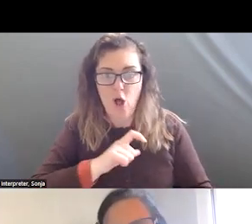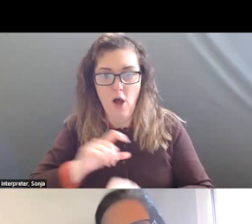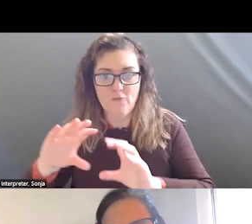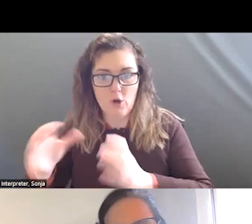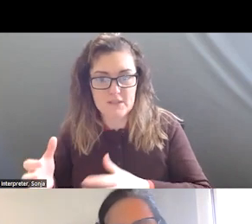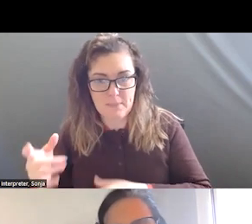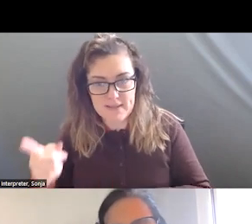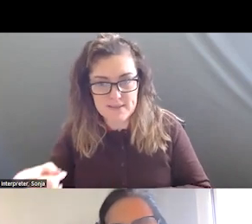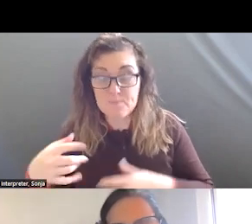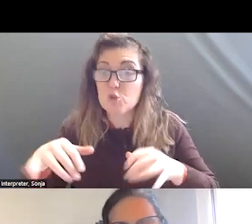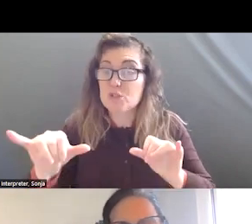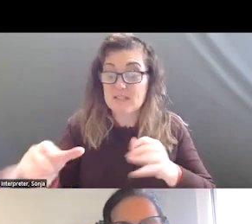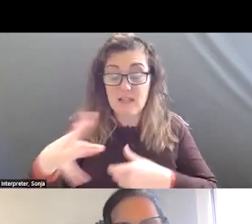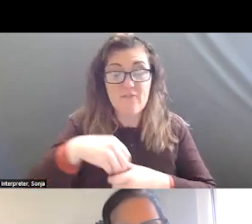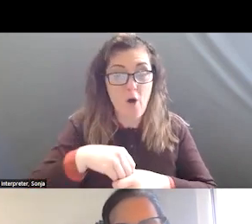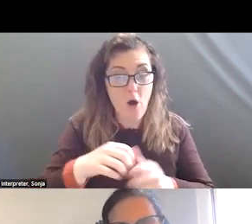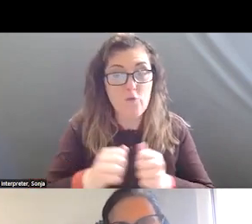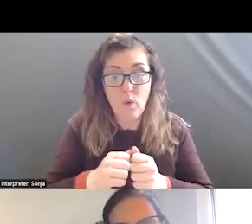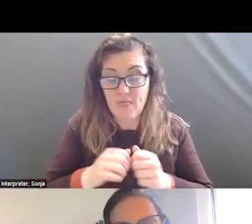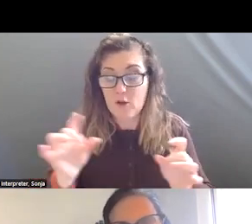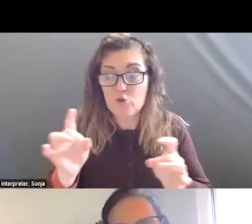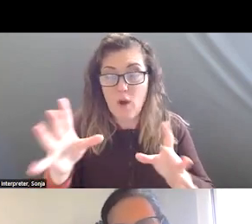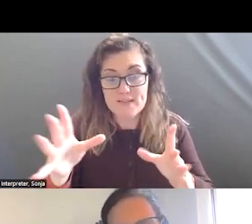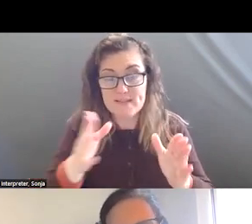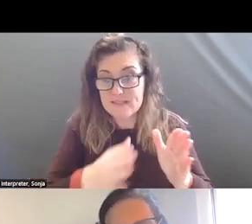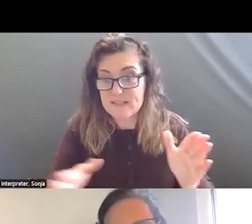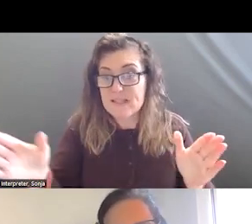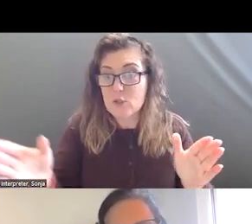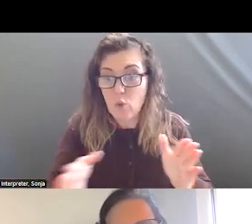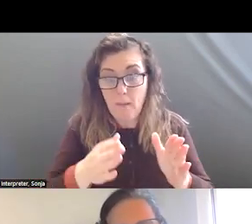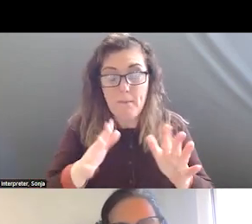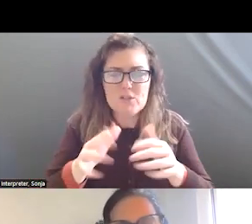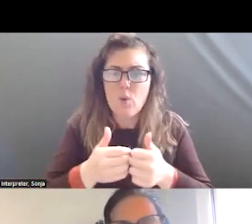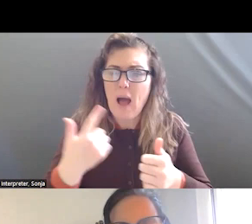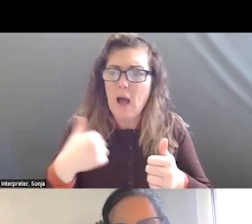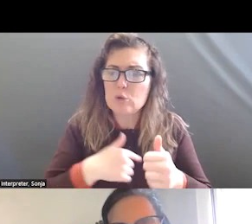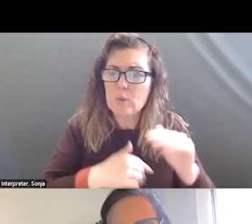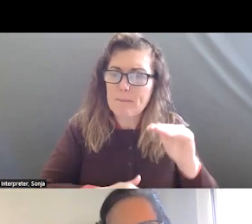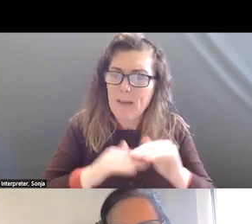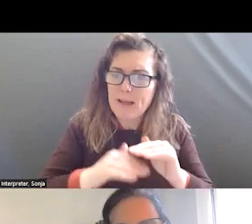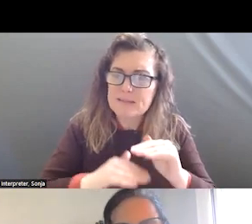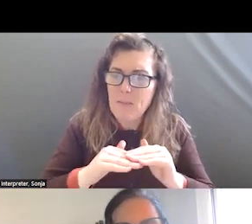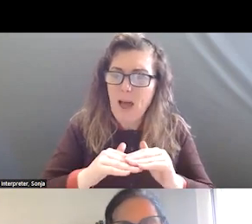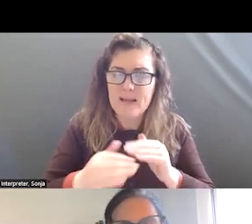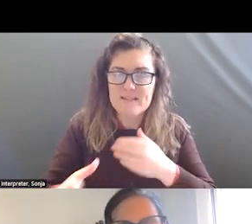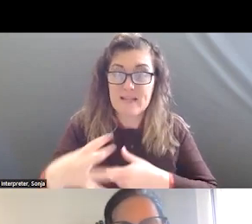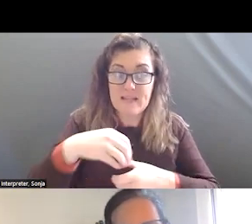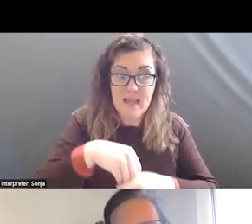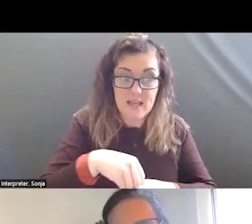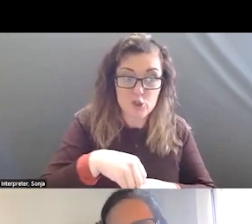IN THIS CRISIS CONTINUING AND HOW DO WE MAXIMIZE ENGAGEMENT AND